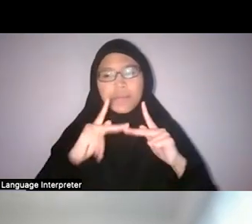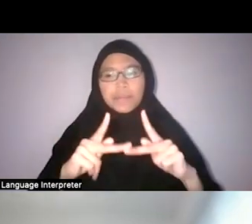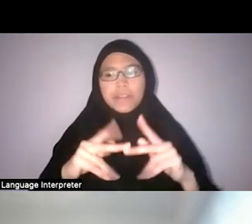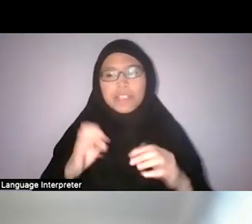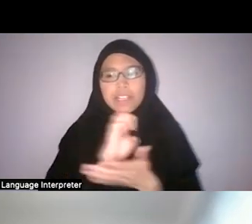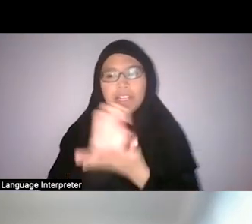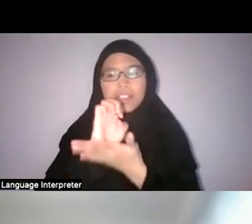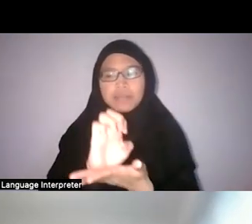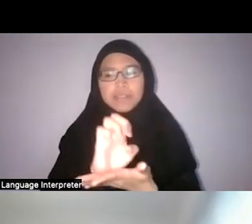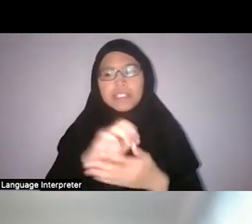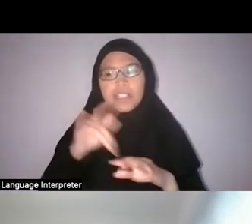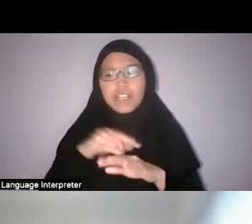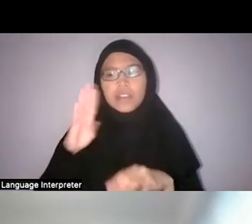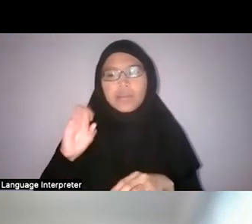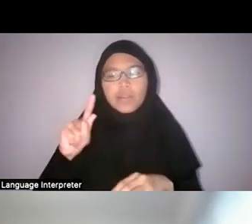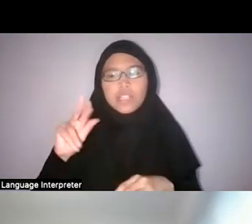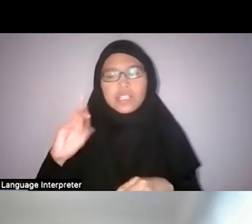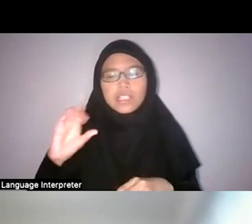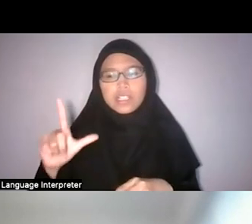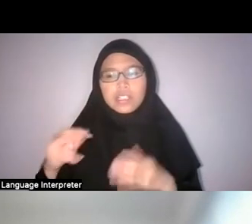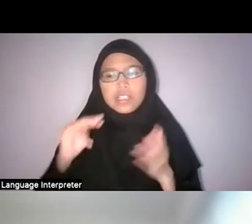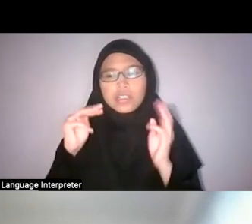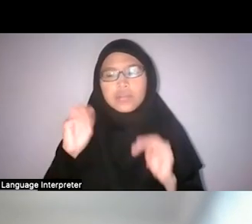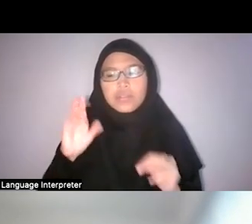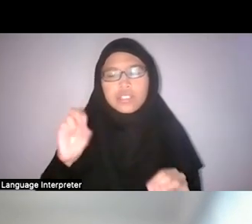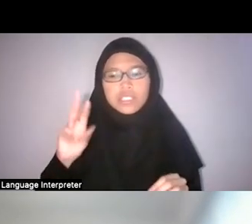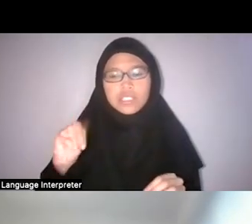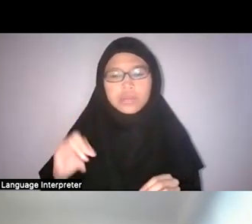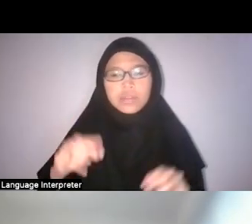Botanical museum—the Botanical Gardens gallery or something,